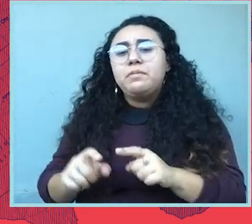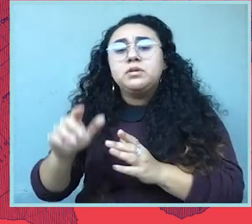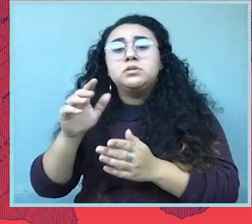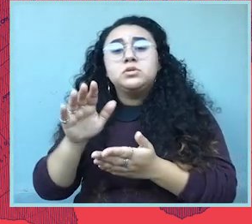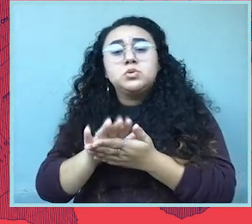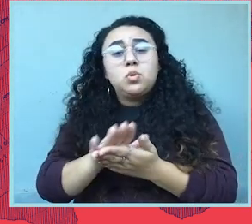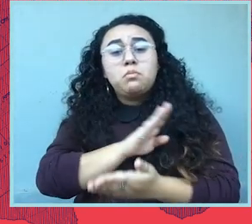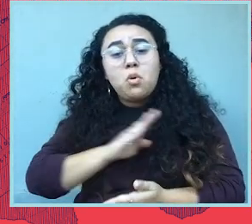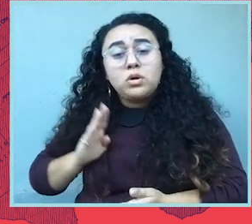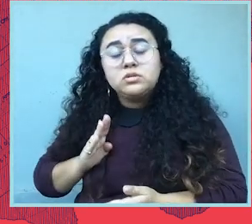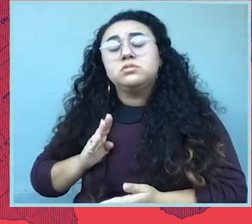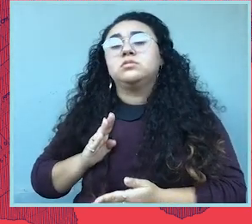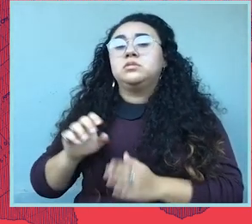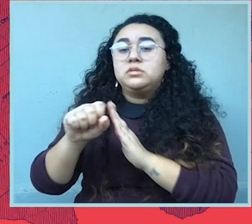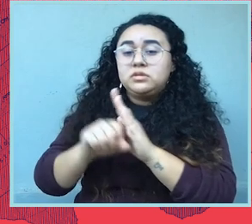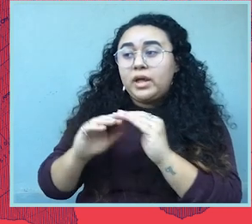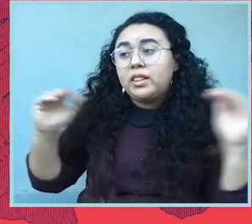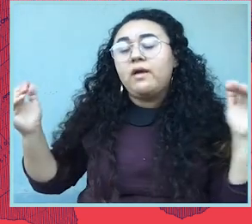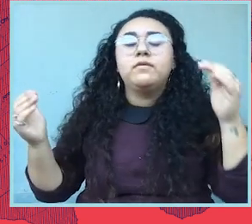So much happens in school boards, as we're seeing.